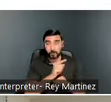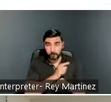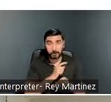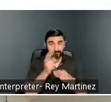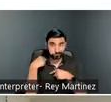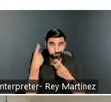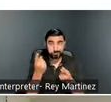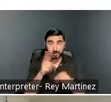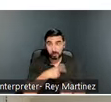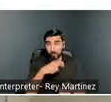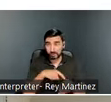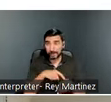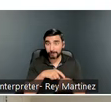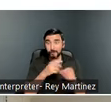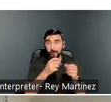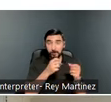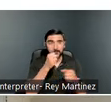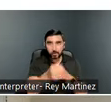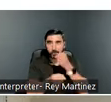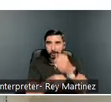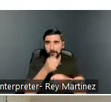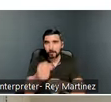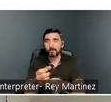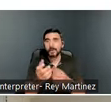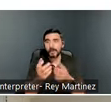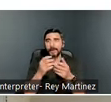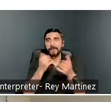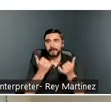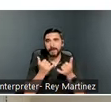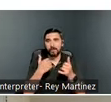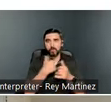we then shifted our gears to looking at literal homelessness, could have recently